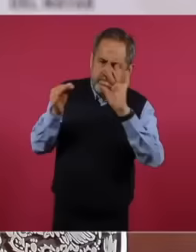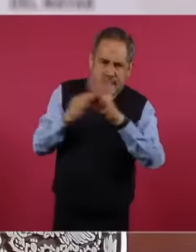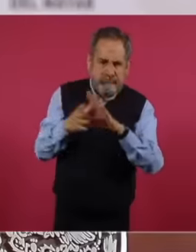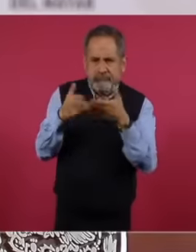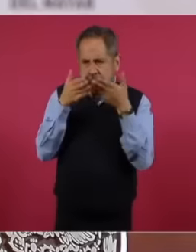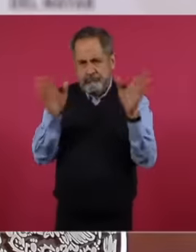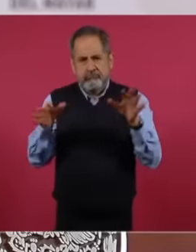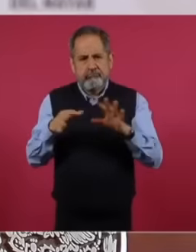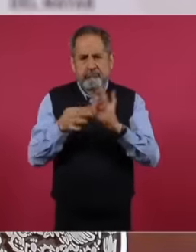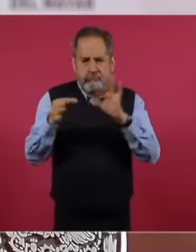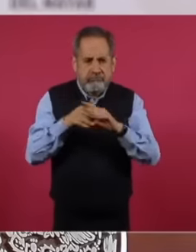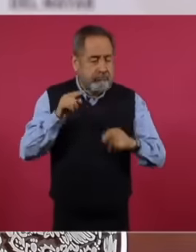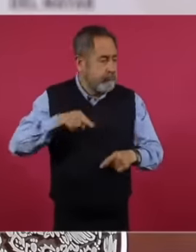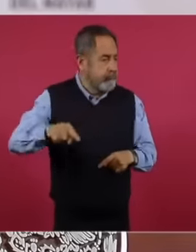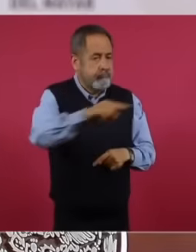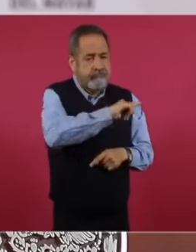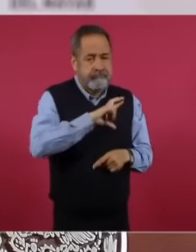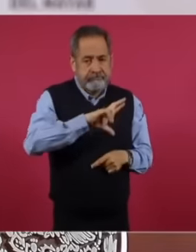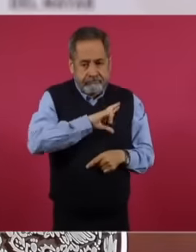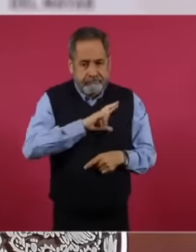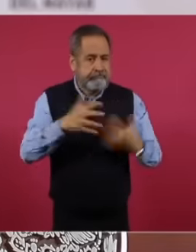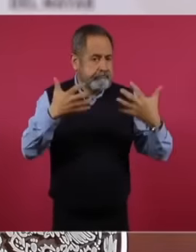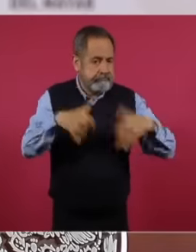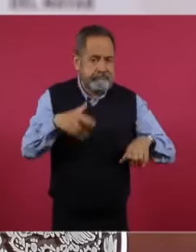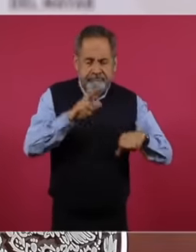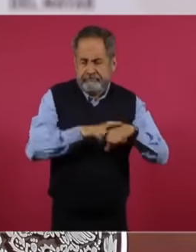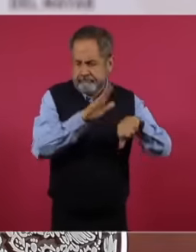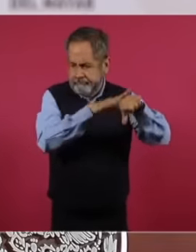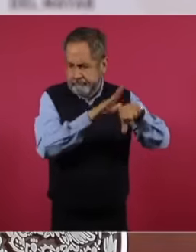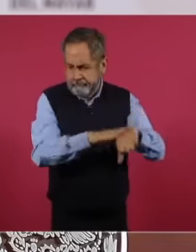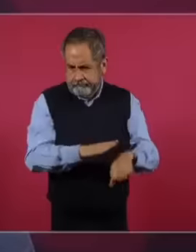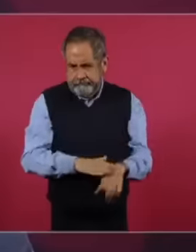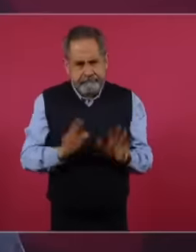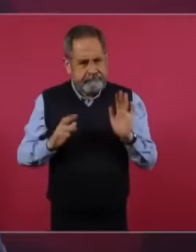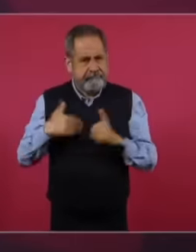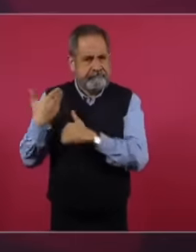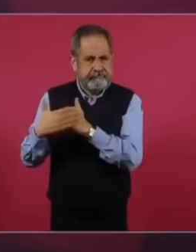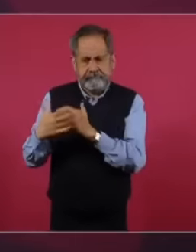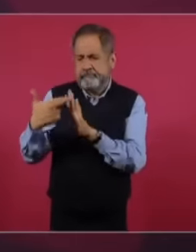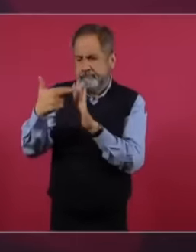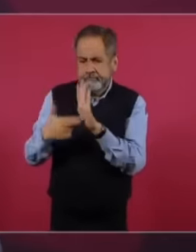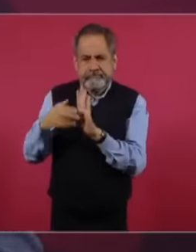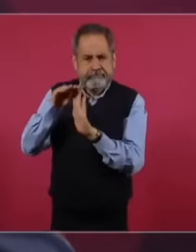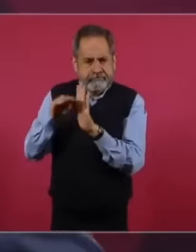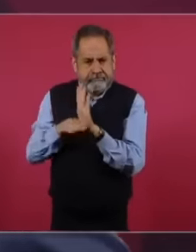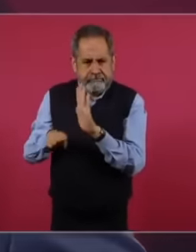privately about the measures. regulatory measures that would be taken